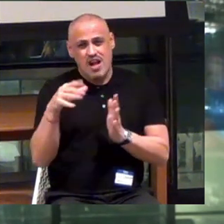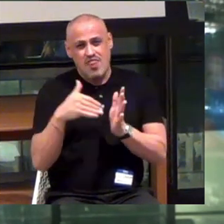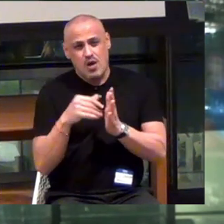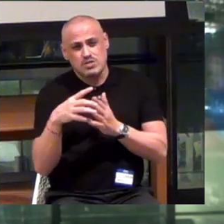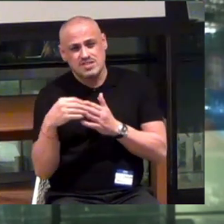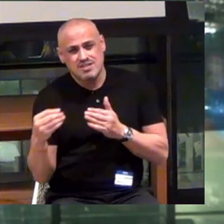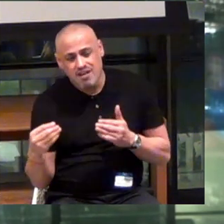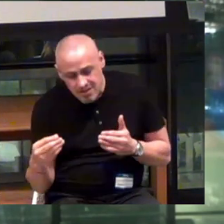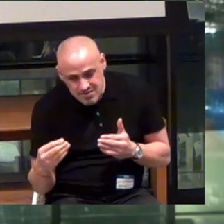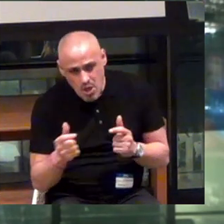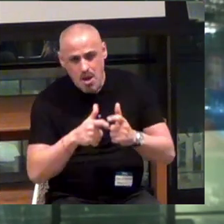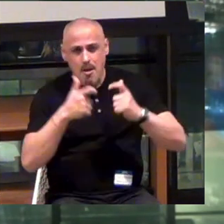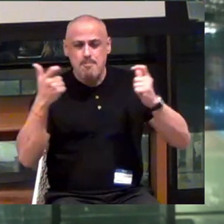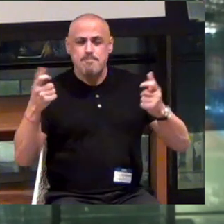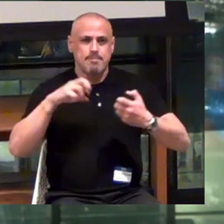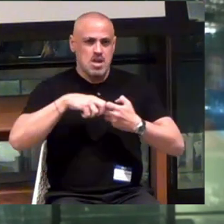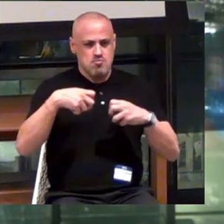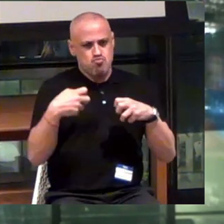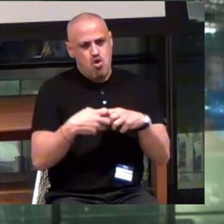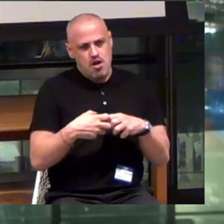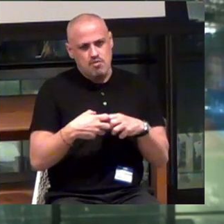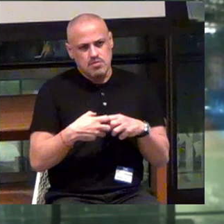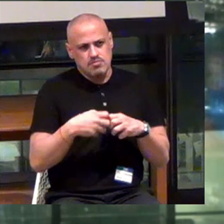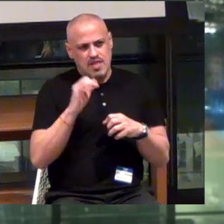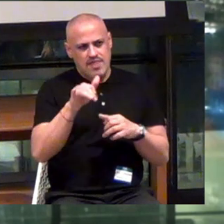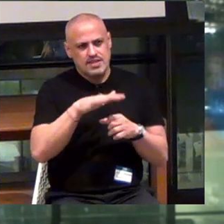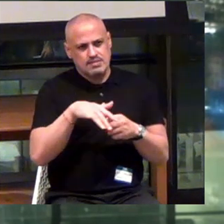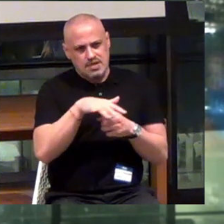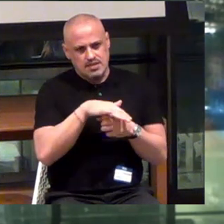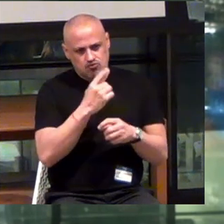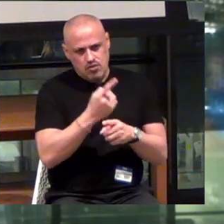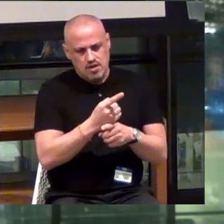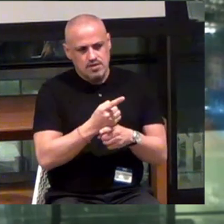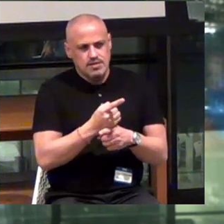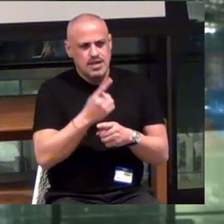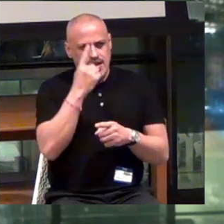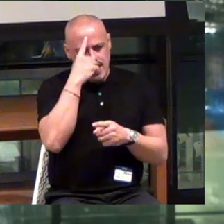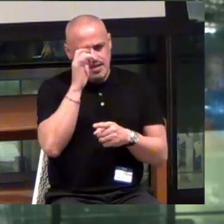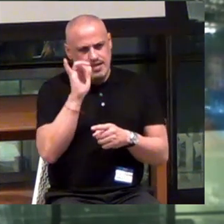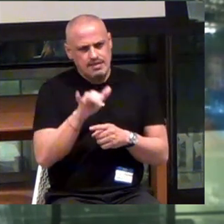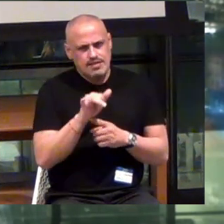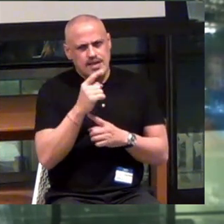In that space. Right? And so I think that that's one...